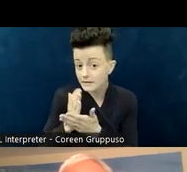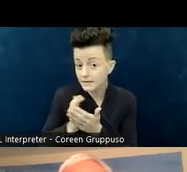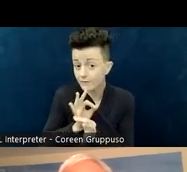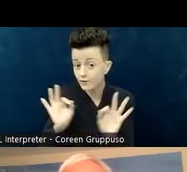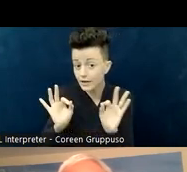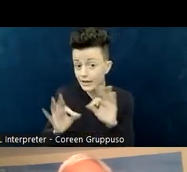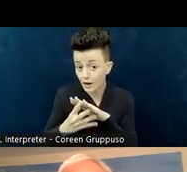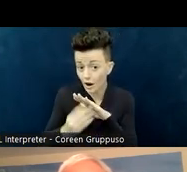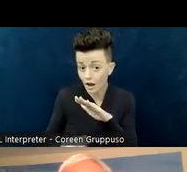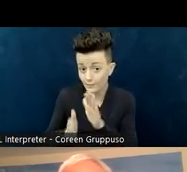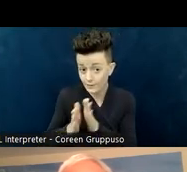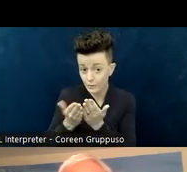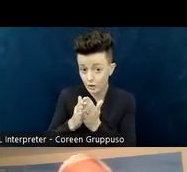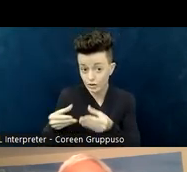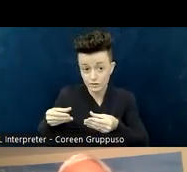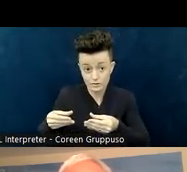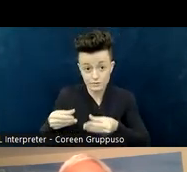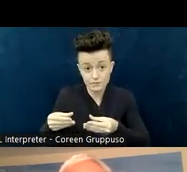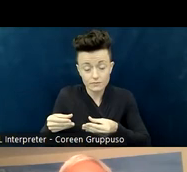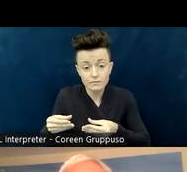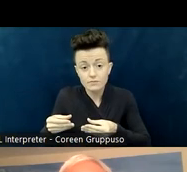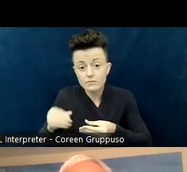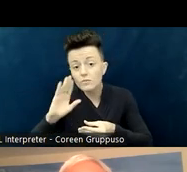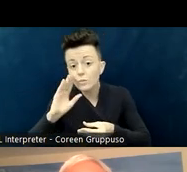We will be putting up a Google Form very soon,